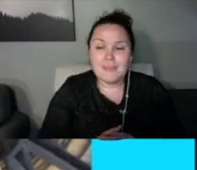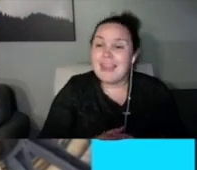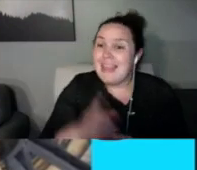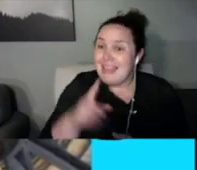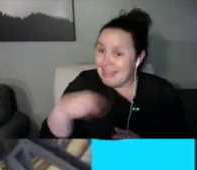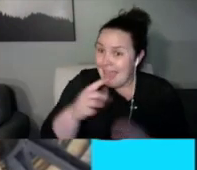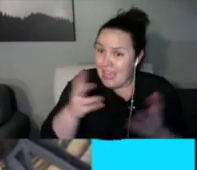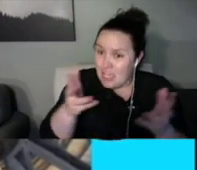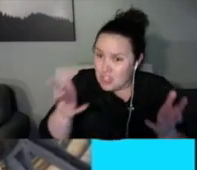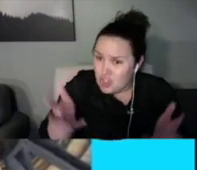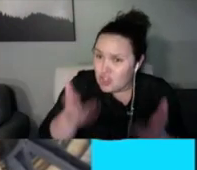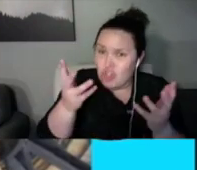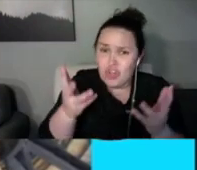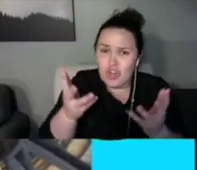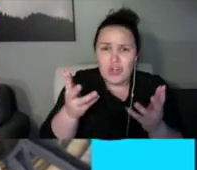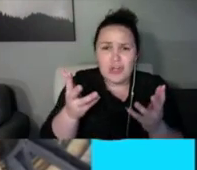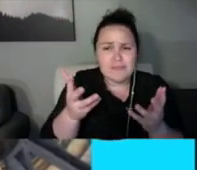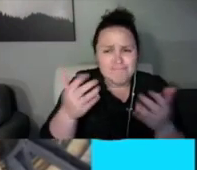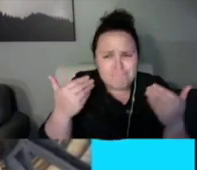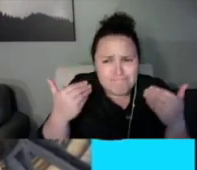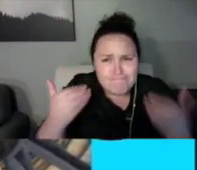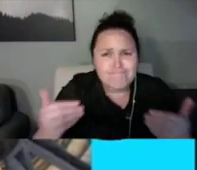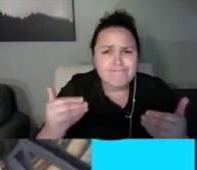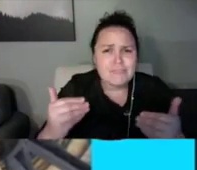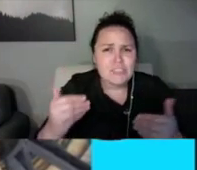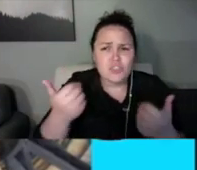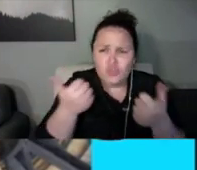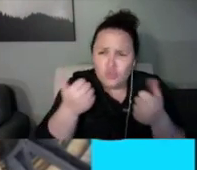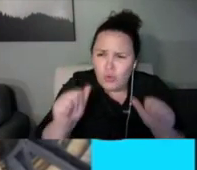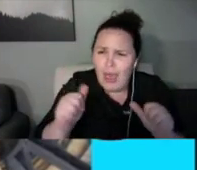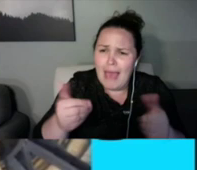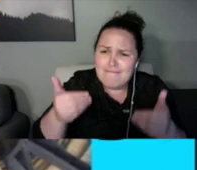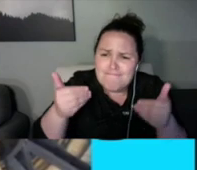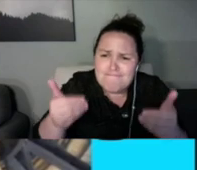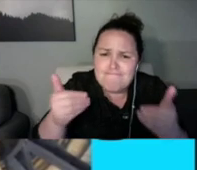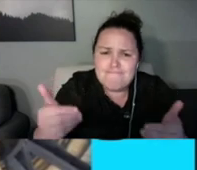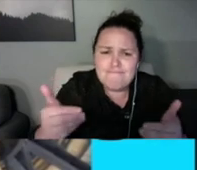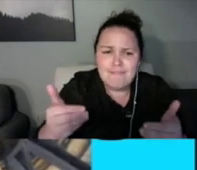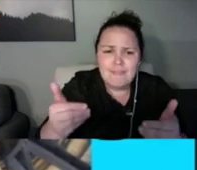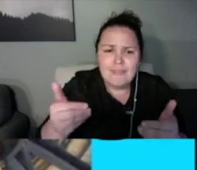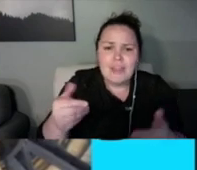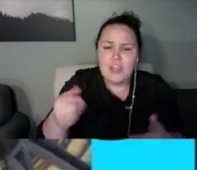yet. They didn't make them to go real fast down